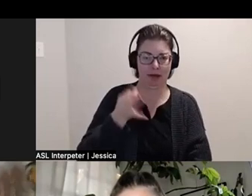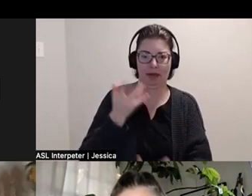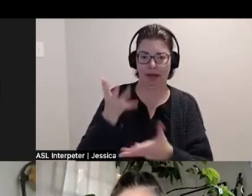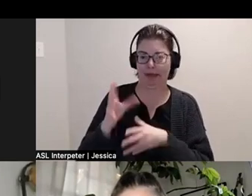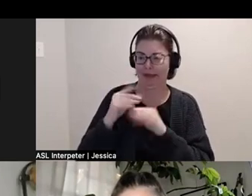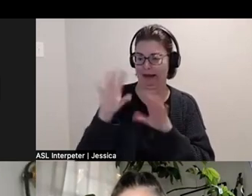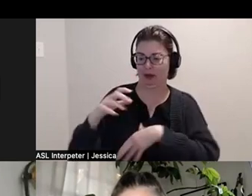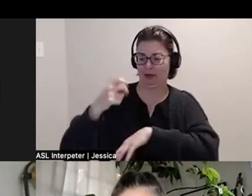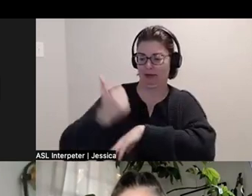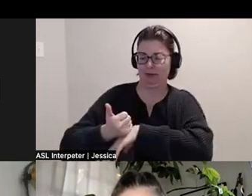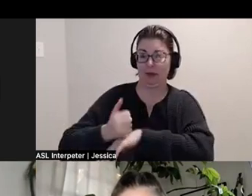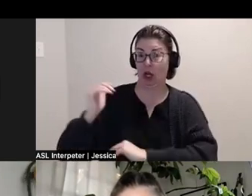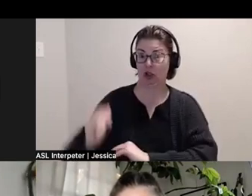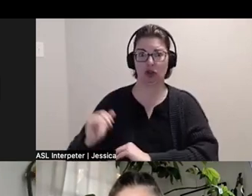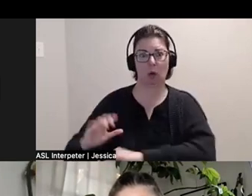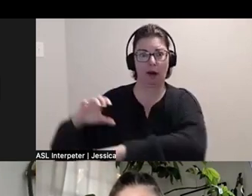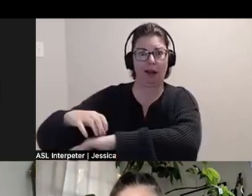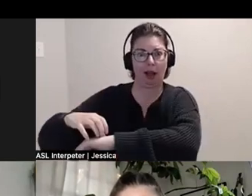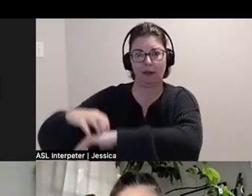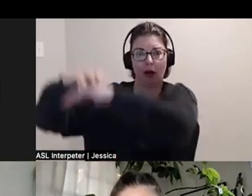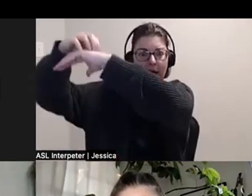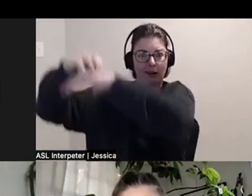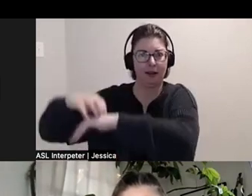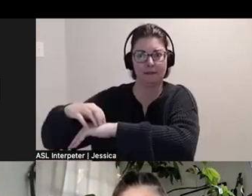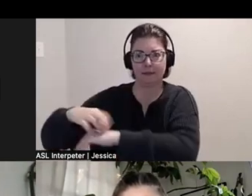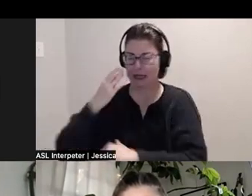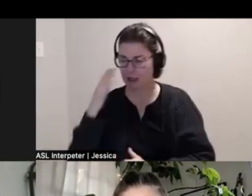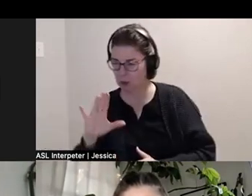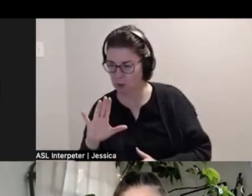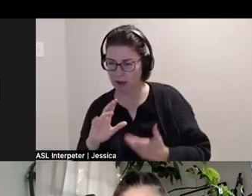the clear short pedestal, I, cause I didn't, I didn't know exactly,